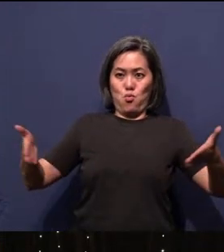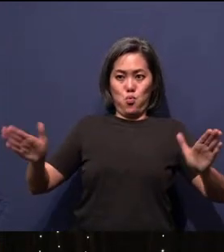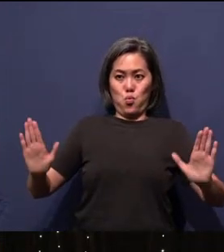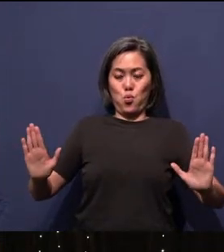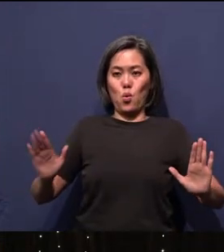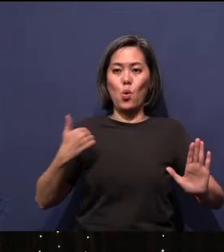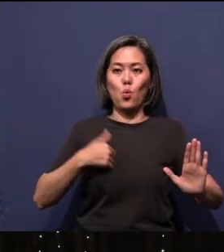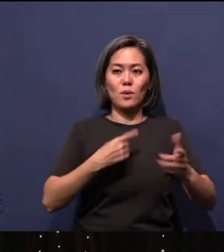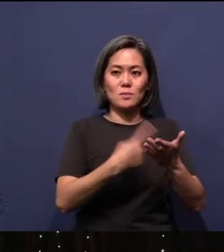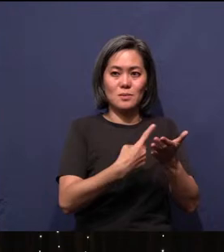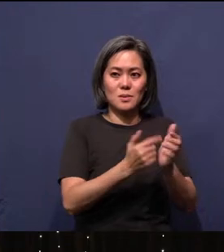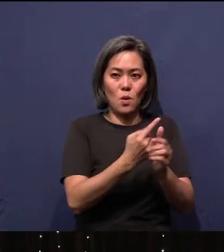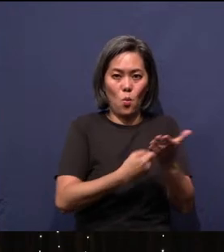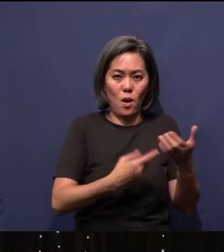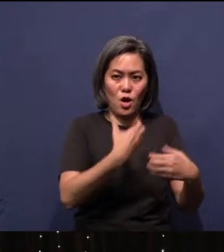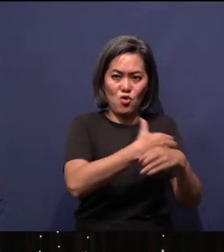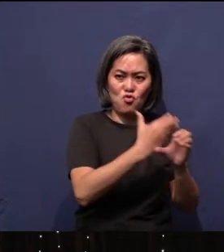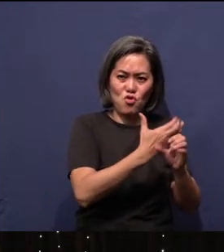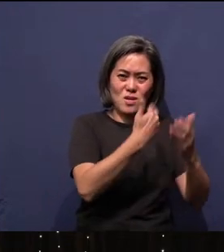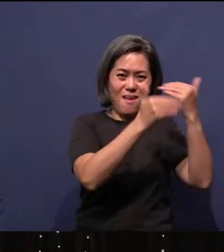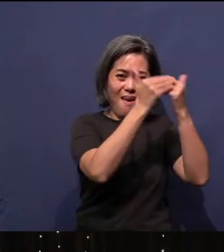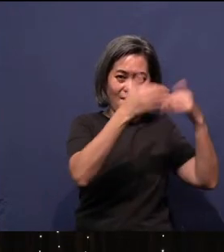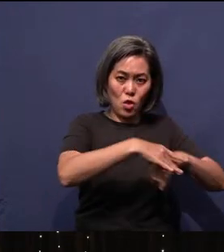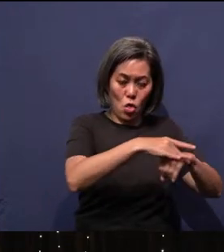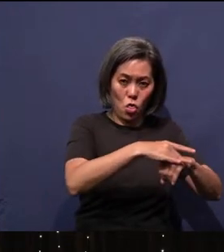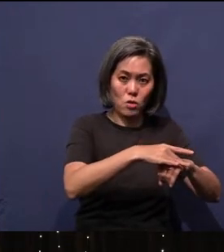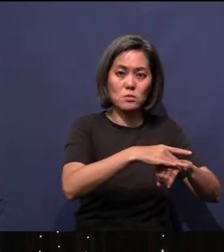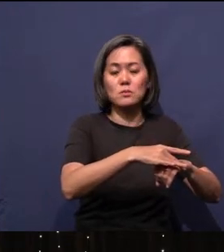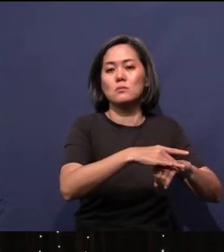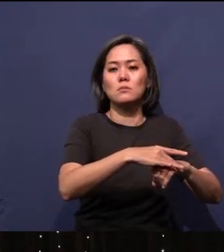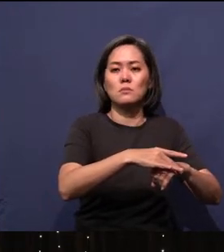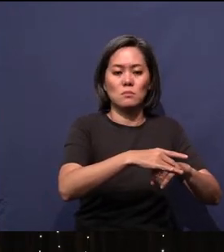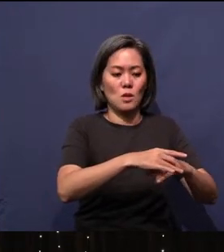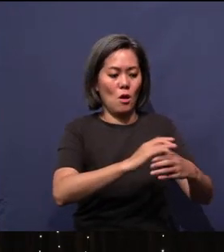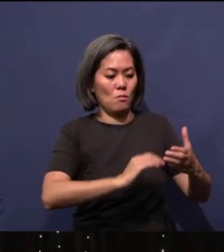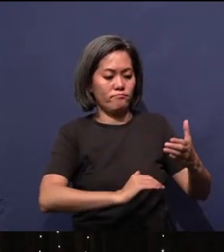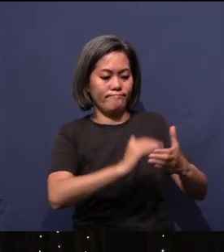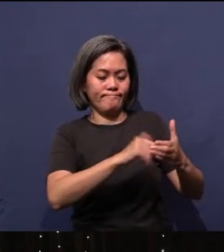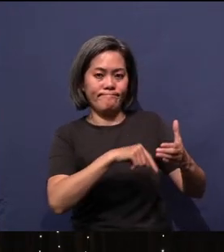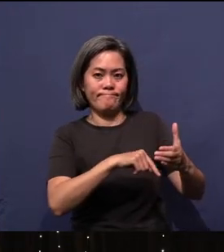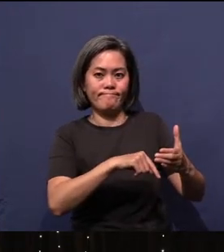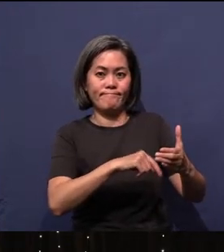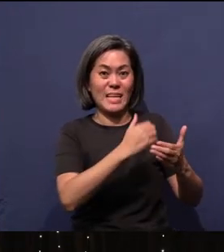creation of heaven and of earth, of the contents of sea, sky and land.